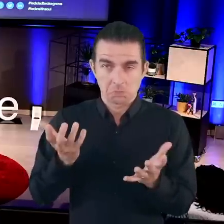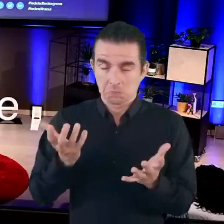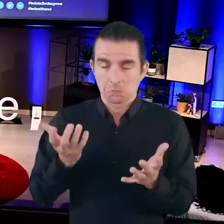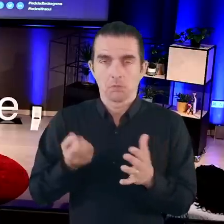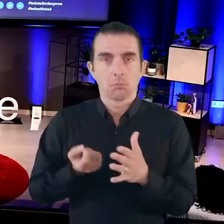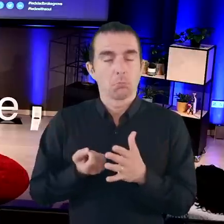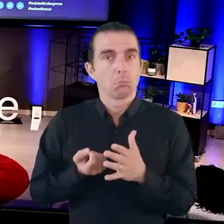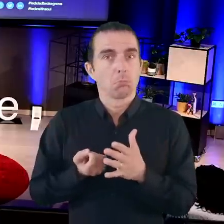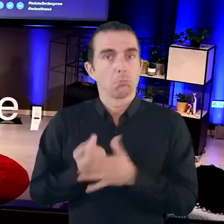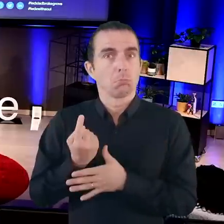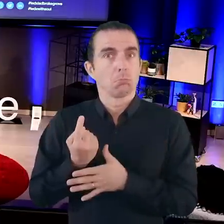But then,